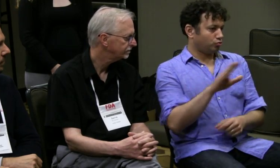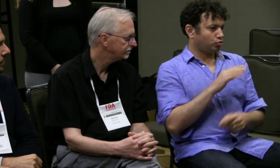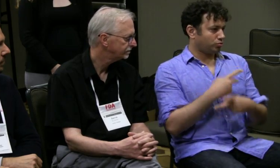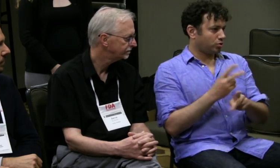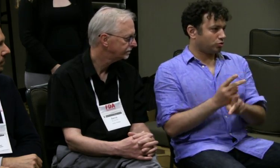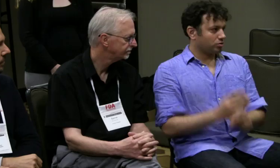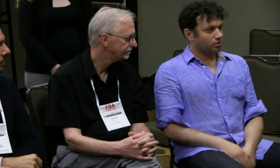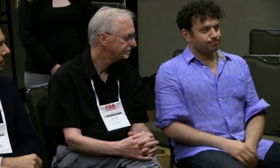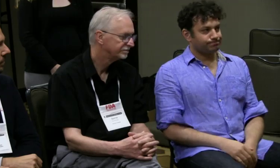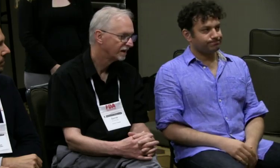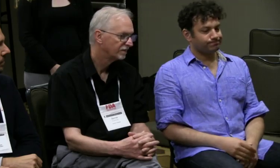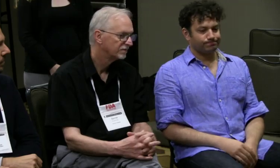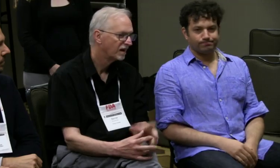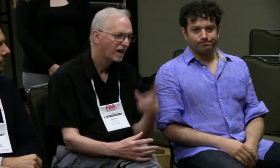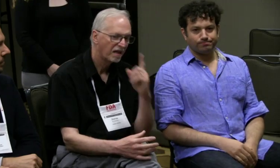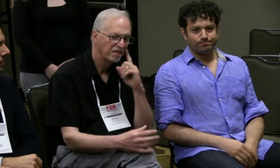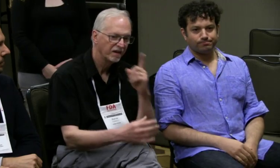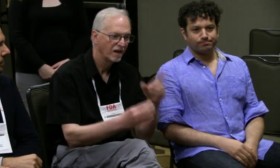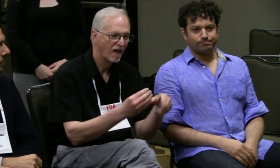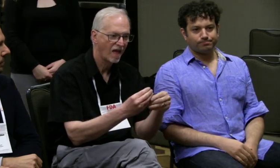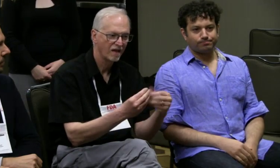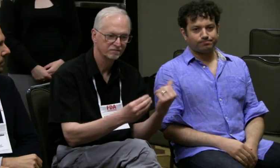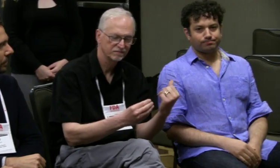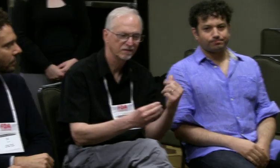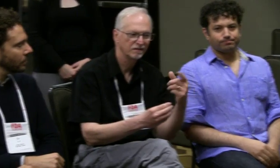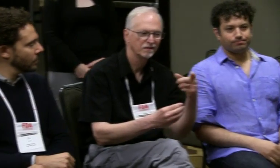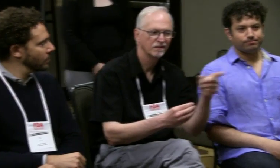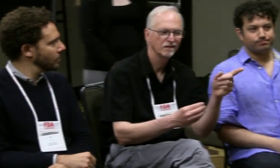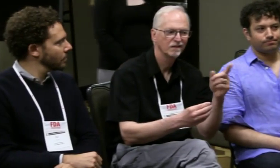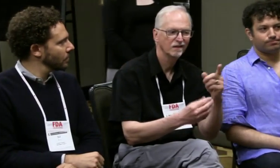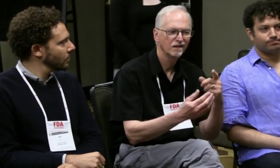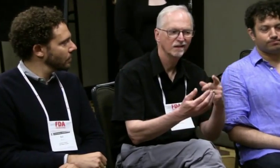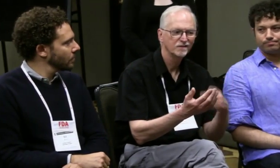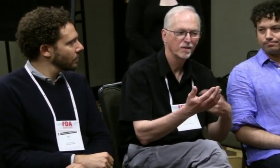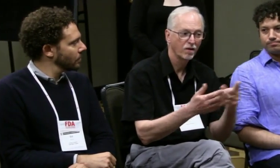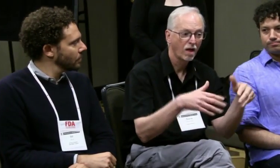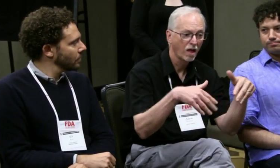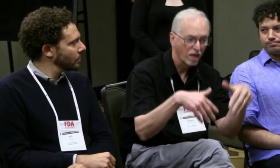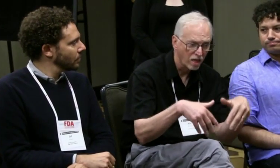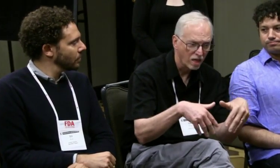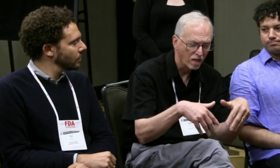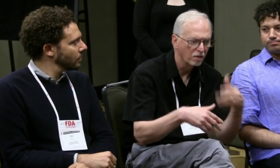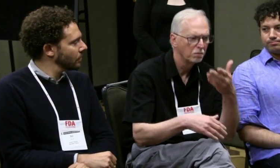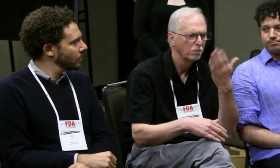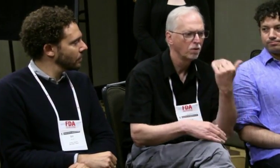and assigning element to your production. (translator) And I think I'll add on to that by saying